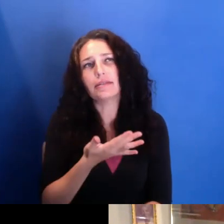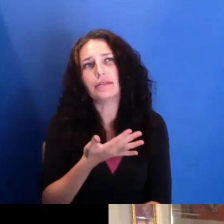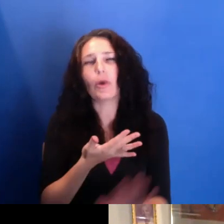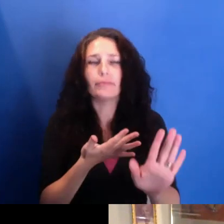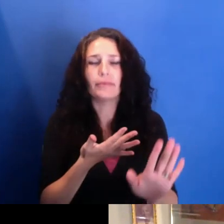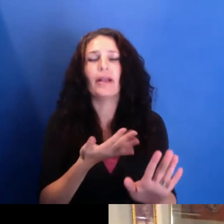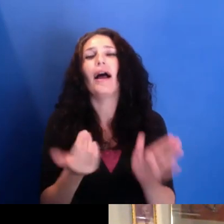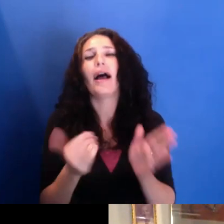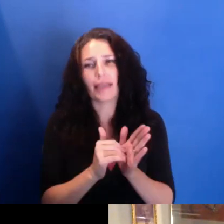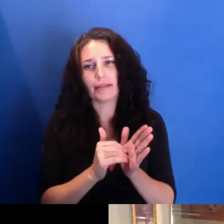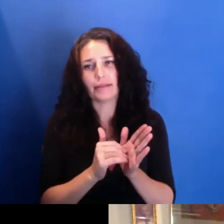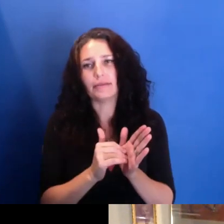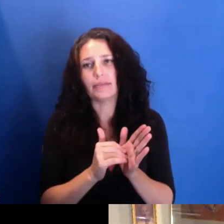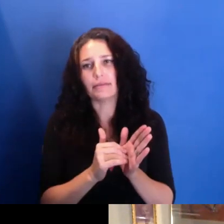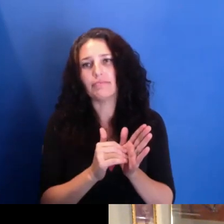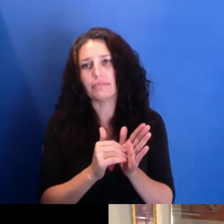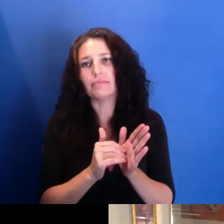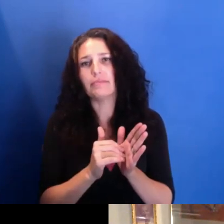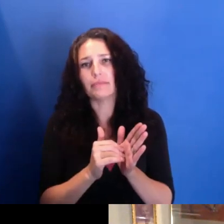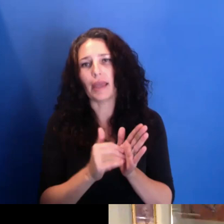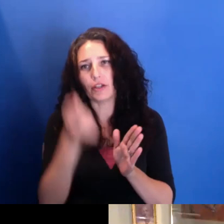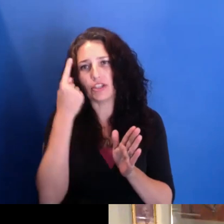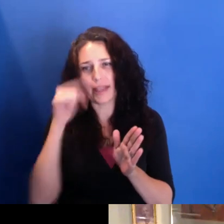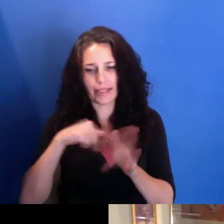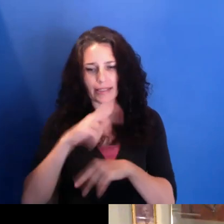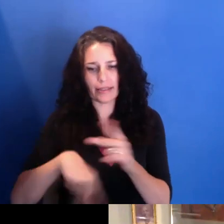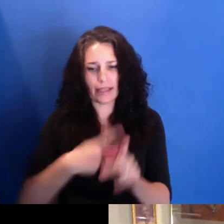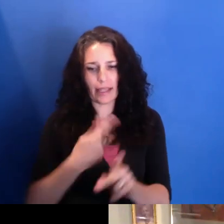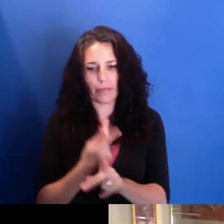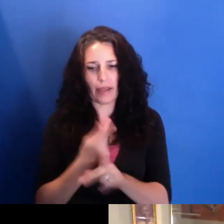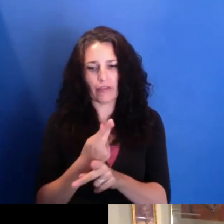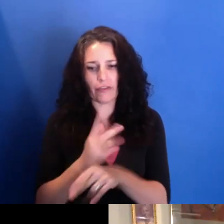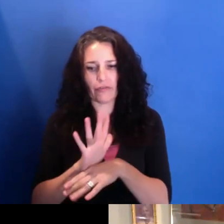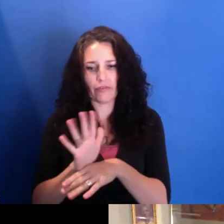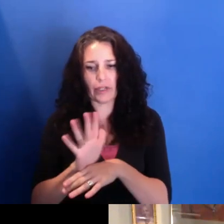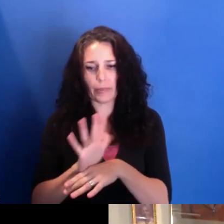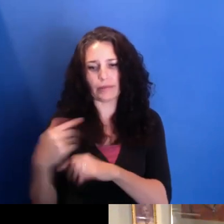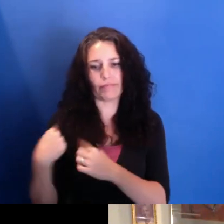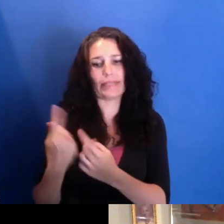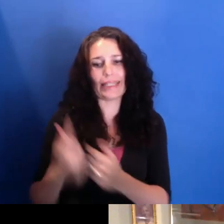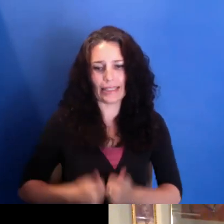this is a form of cinema that had existed for quite some time. So I'm wondering, when you-- as you were forming